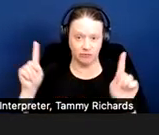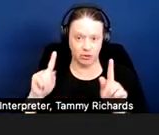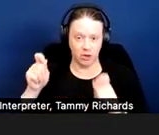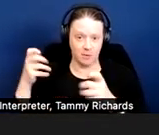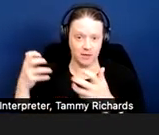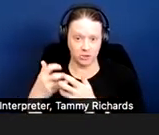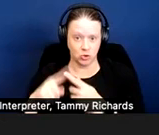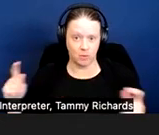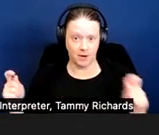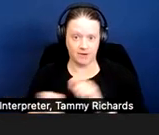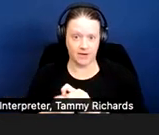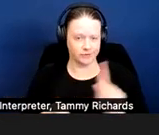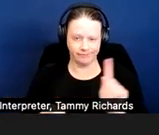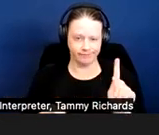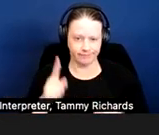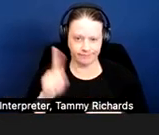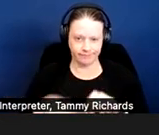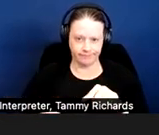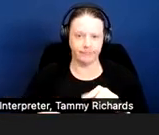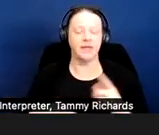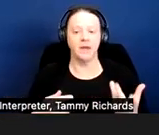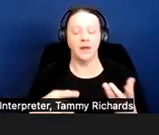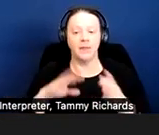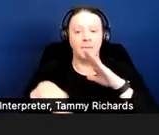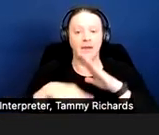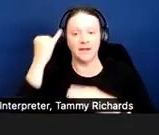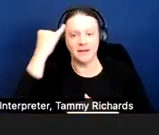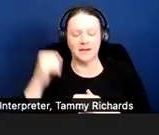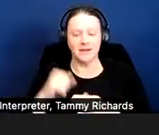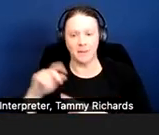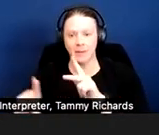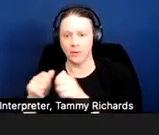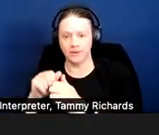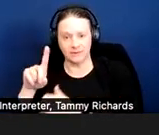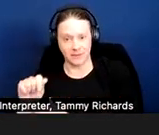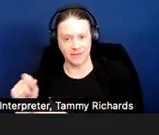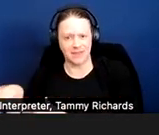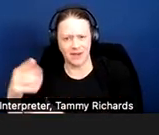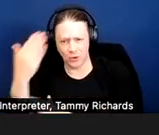The basic idea is that people with disabilities know best what accommodation or modification